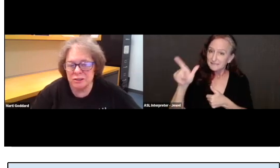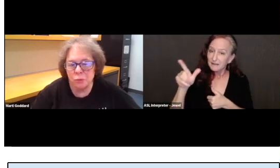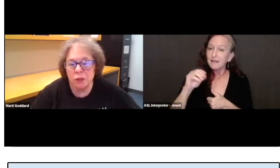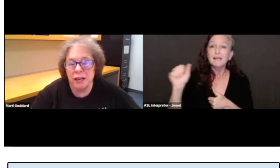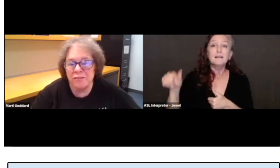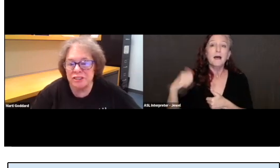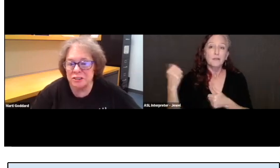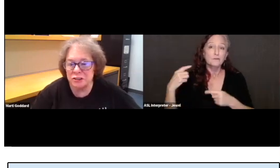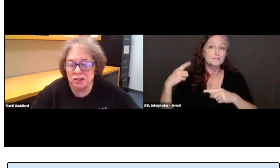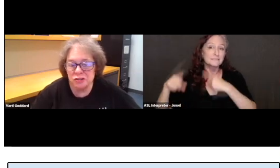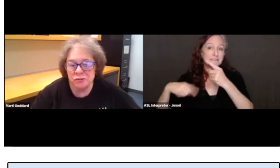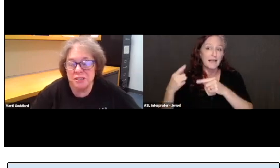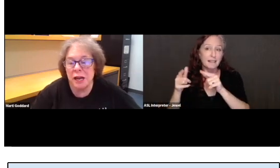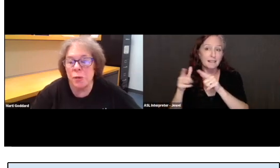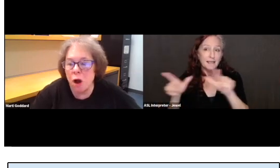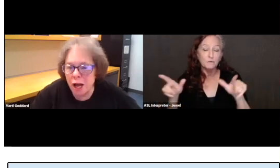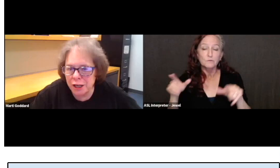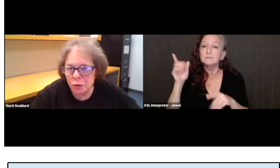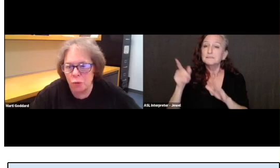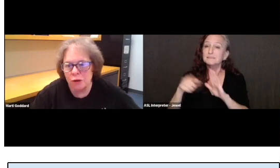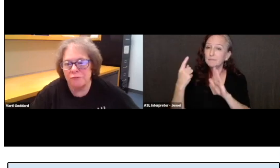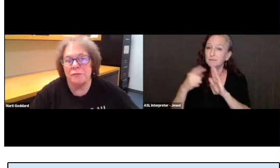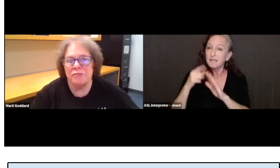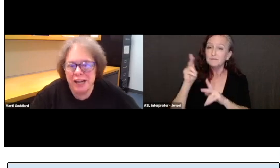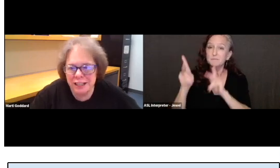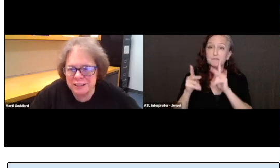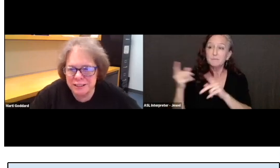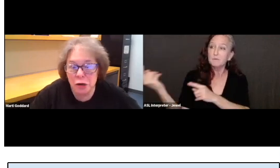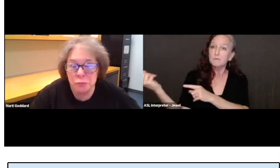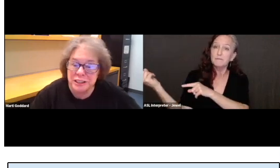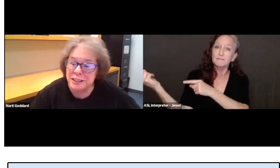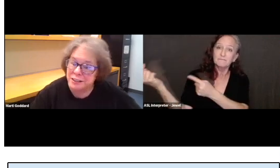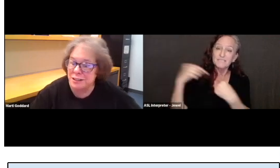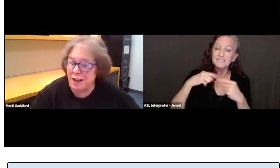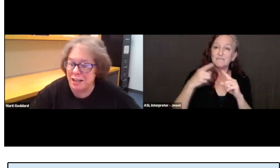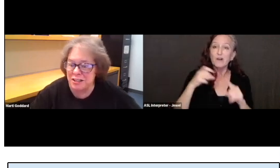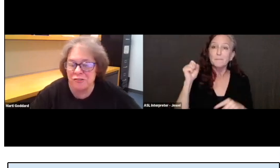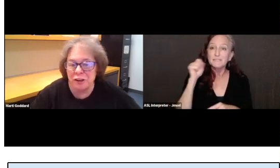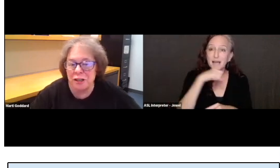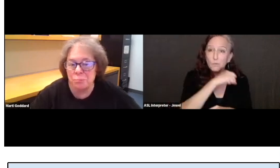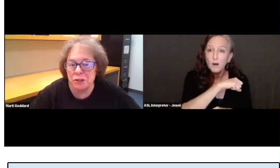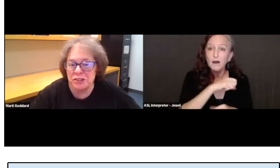So, when we have visitors from Taiwan or from France, they are really excited to find books